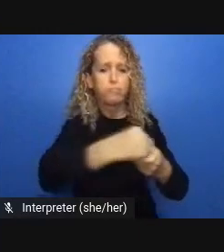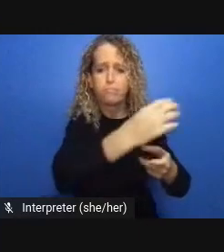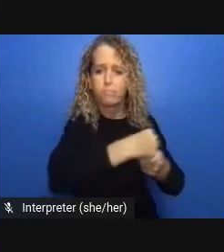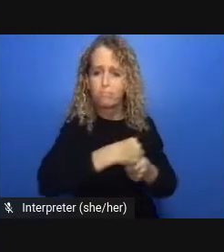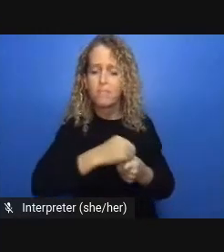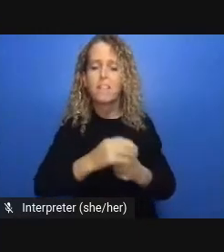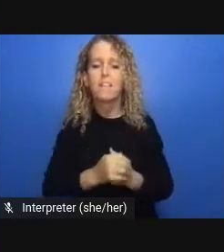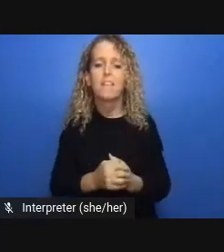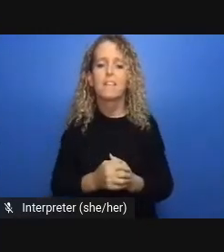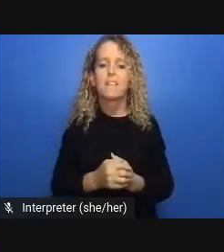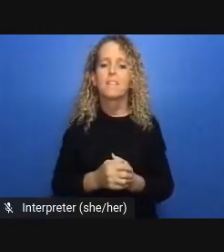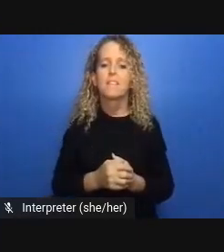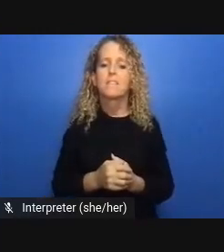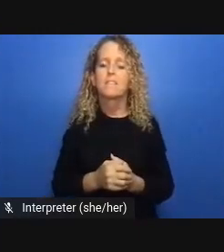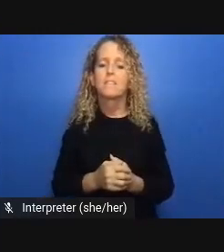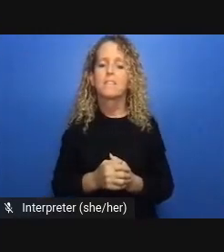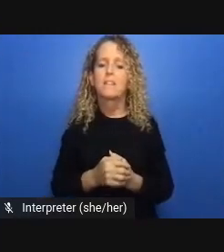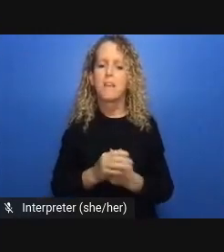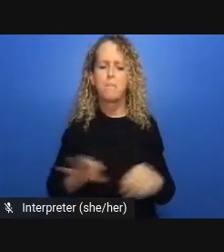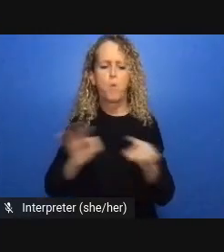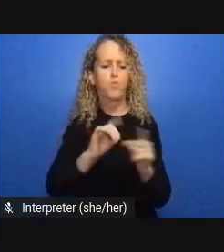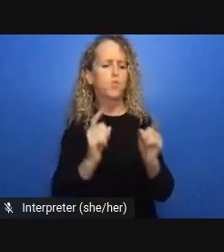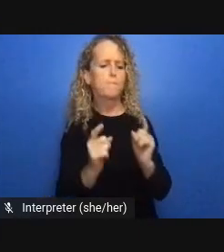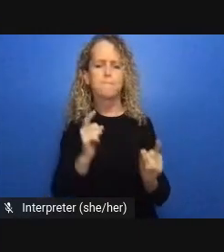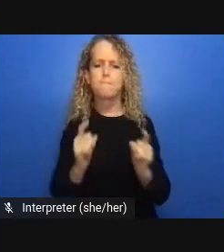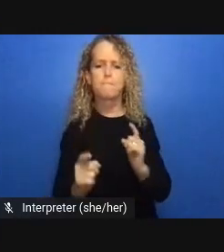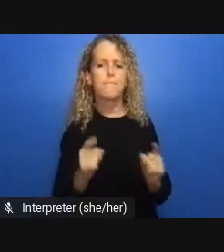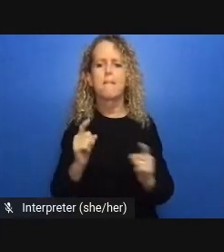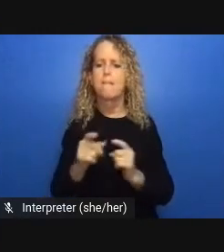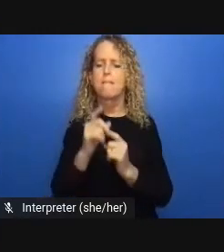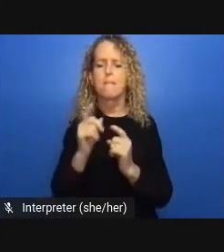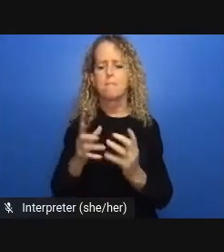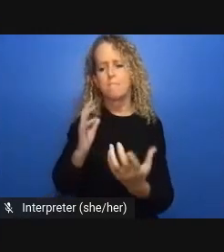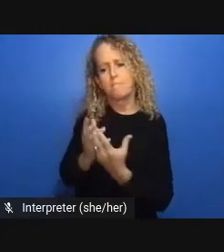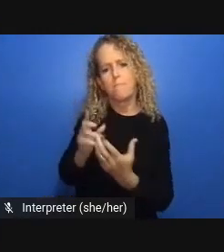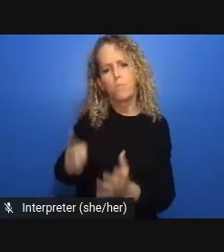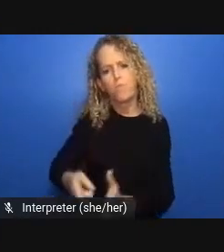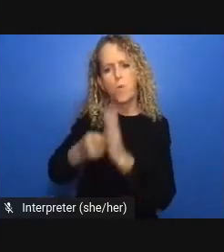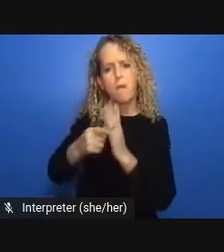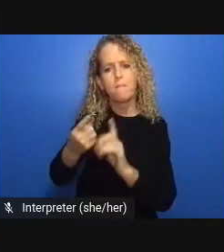in order to stick a wedge in that revolving door that so many of the most marginalized